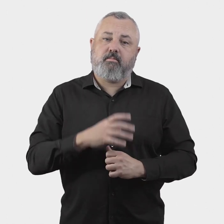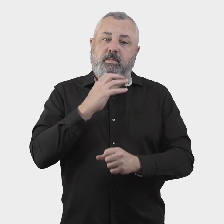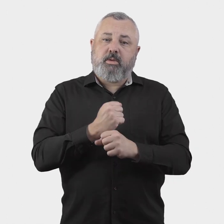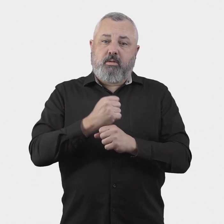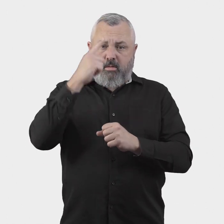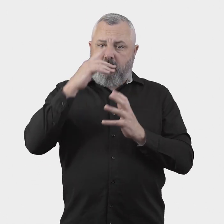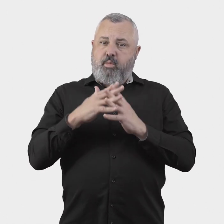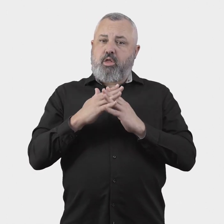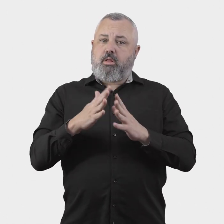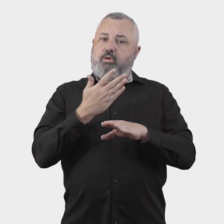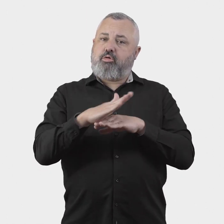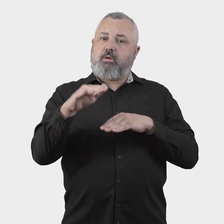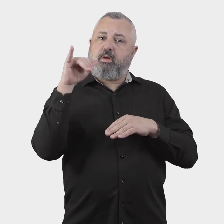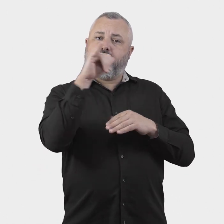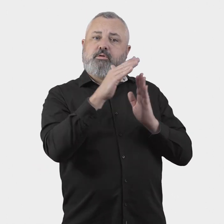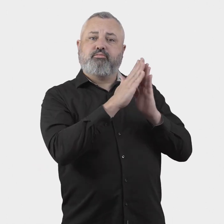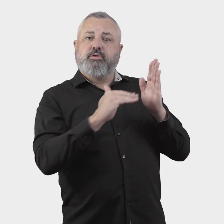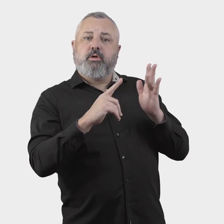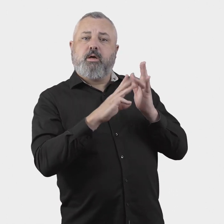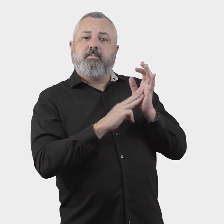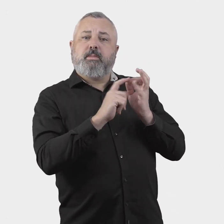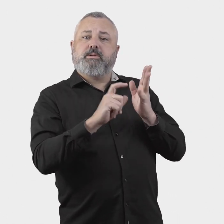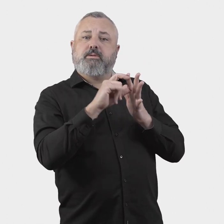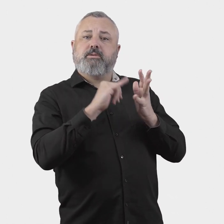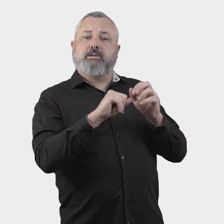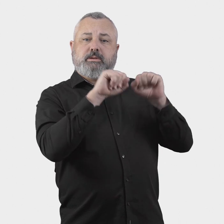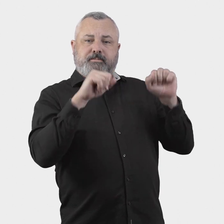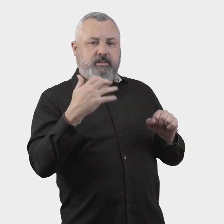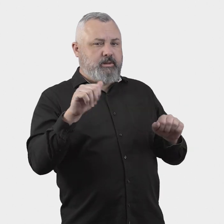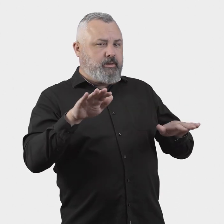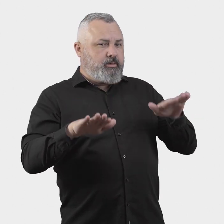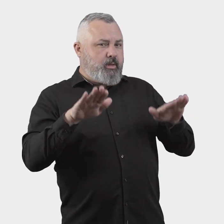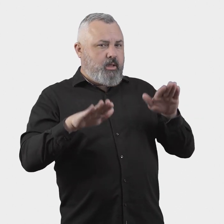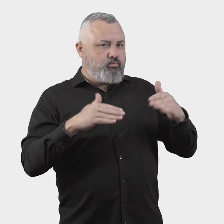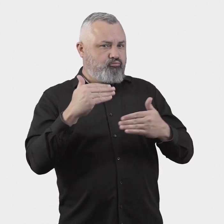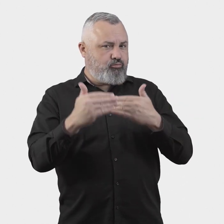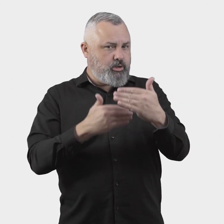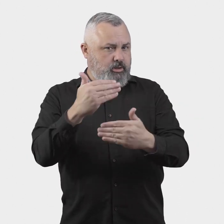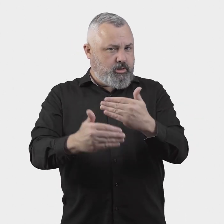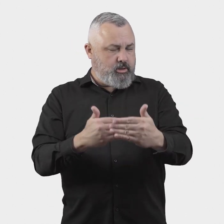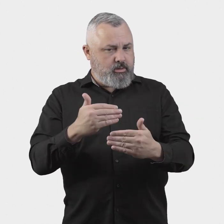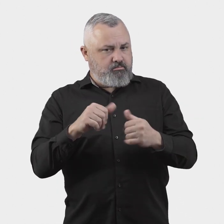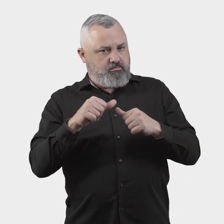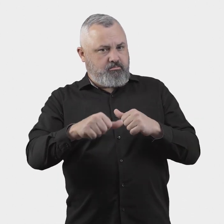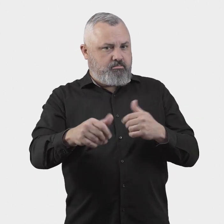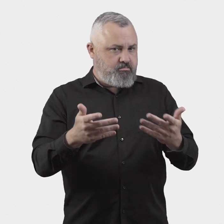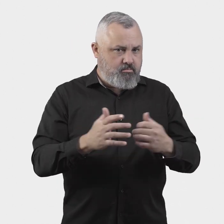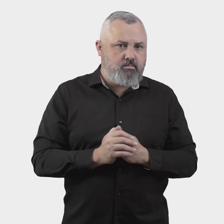The government sees merit in the Aviation Industry Ombuds Scheme adopting a similar complaint resolution process.